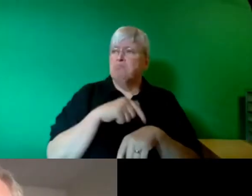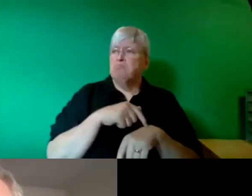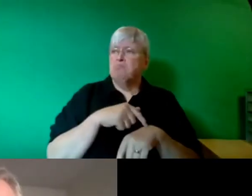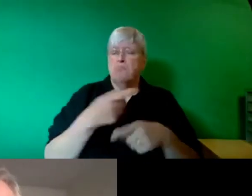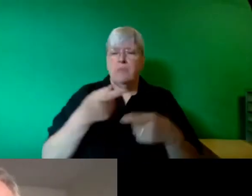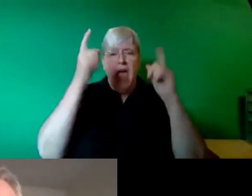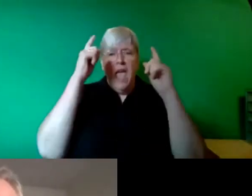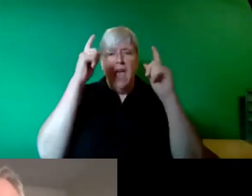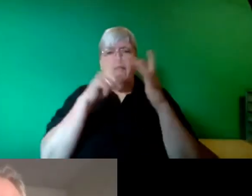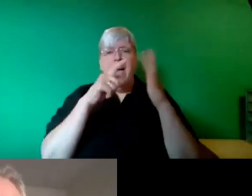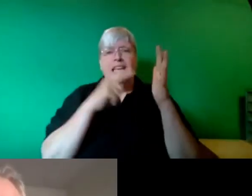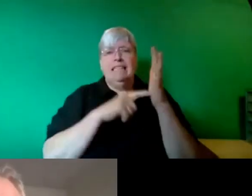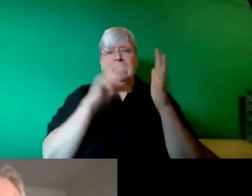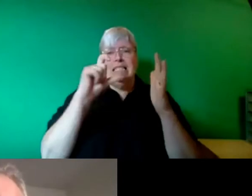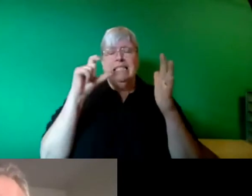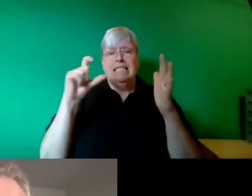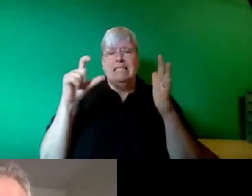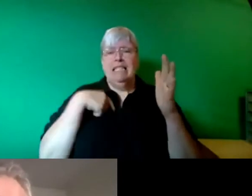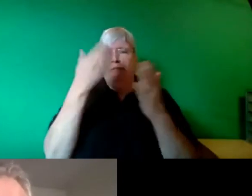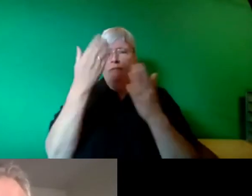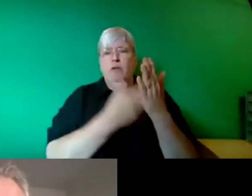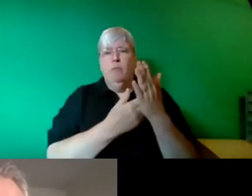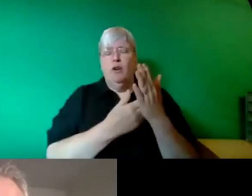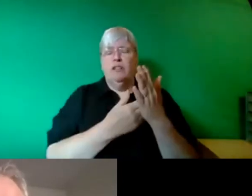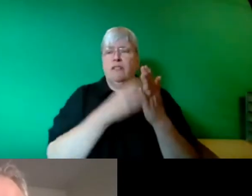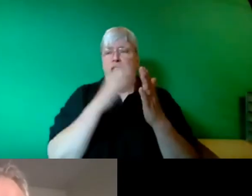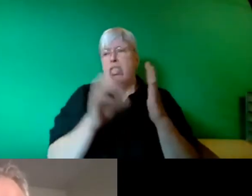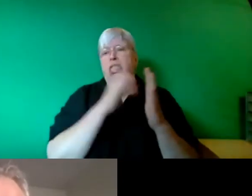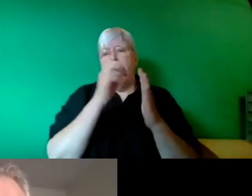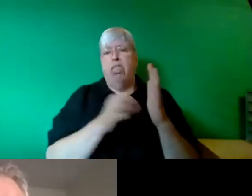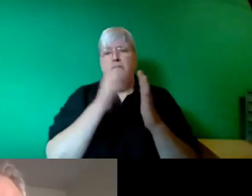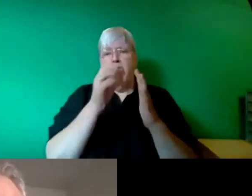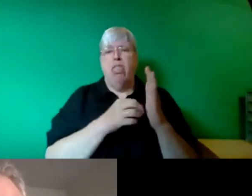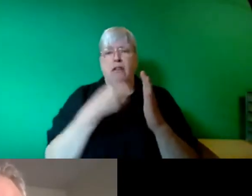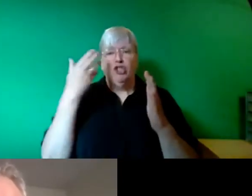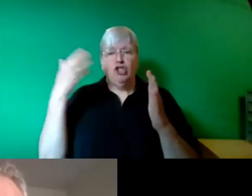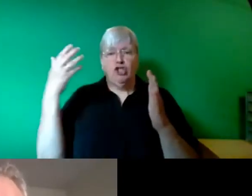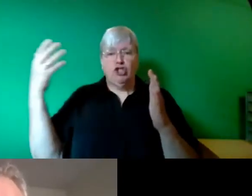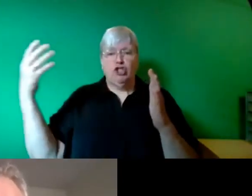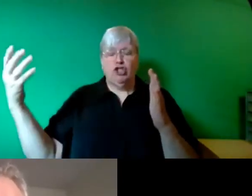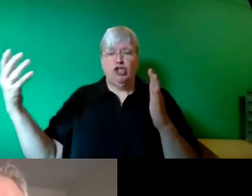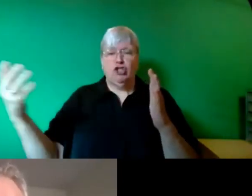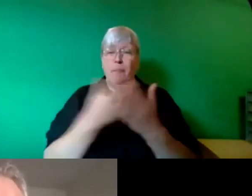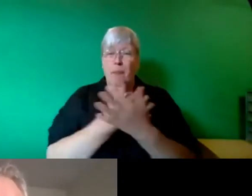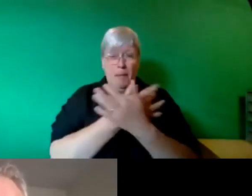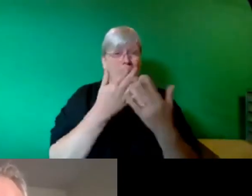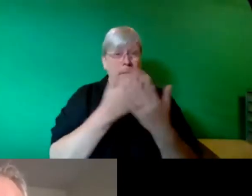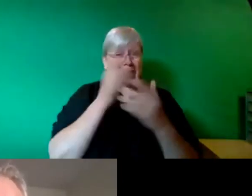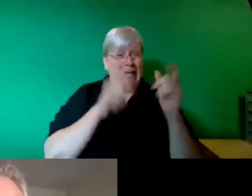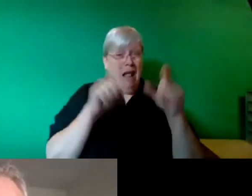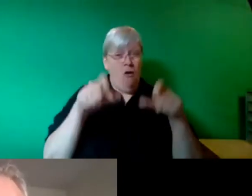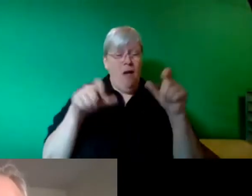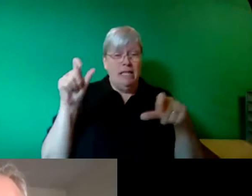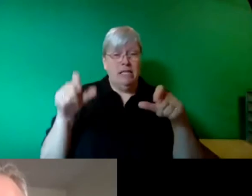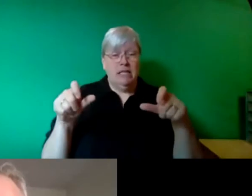a report that lasted several hours in front of thousands of delegates and he said that 2012 was